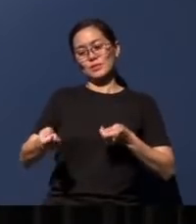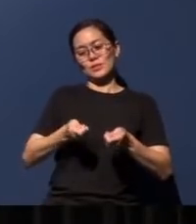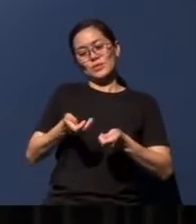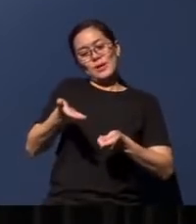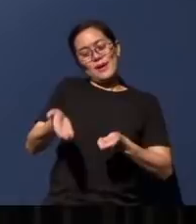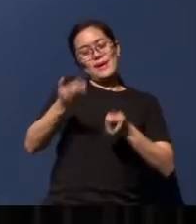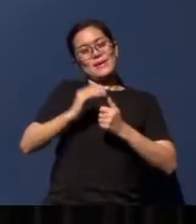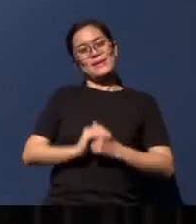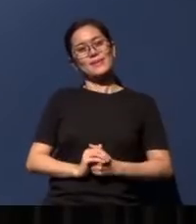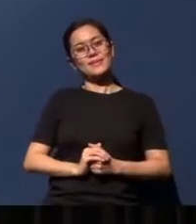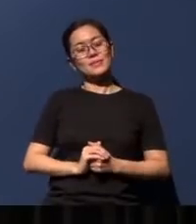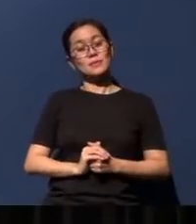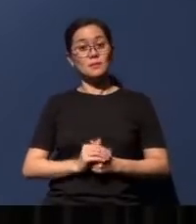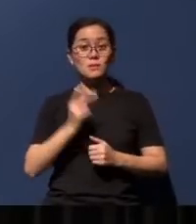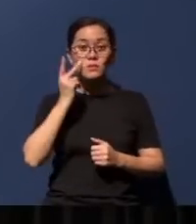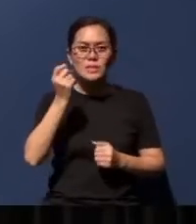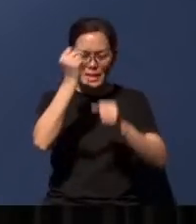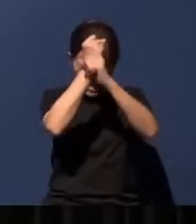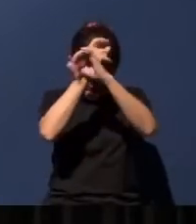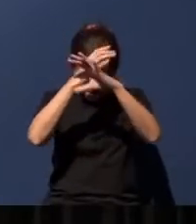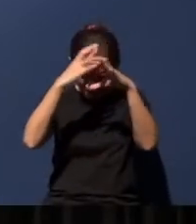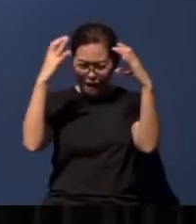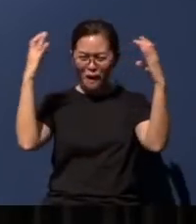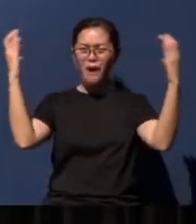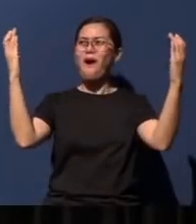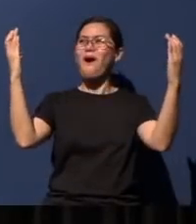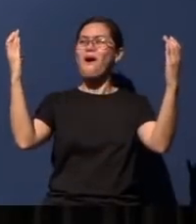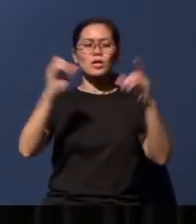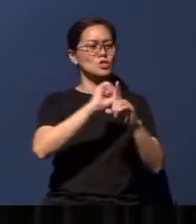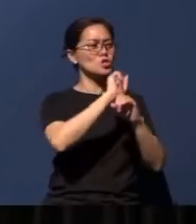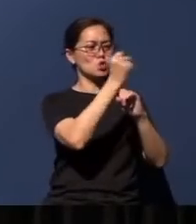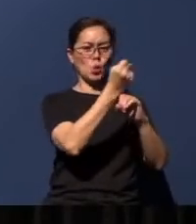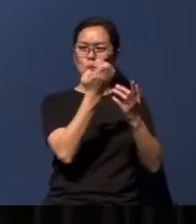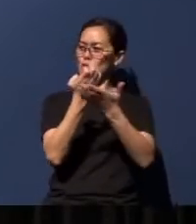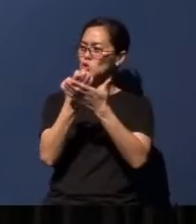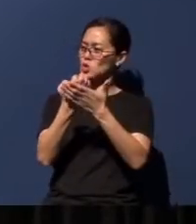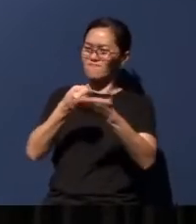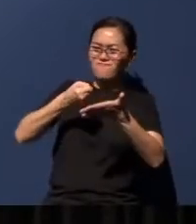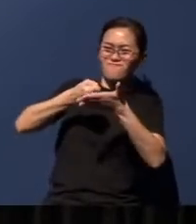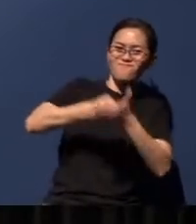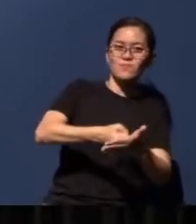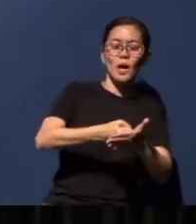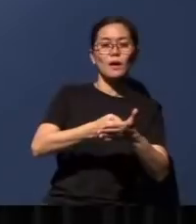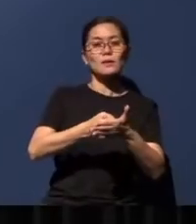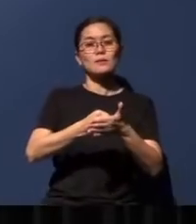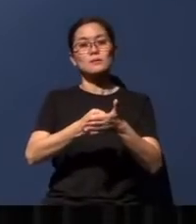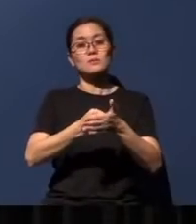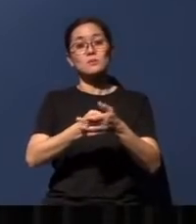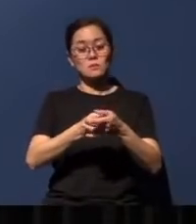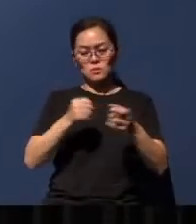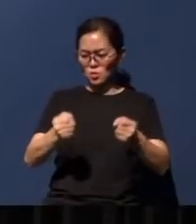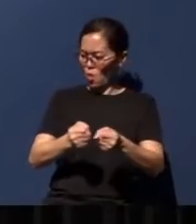Can you imagine? Imagine the social and economic impact that such a massive reduction